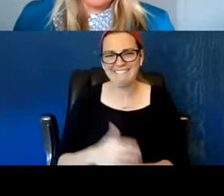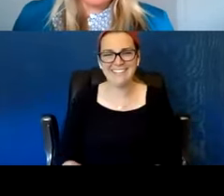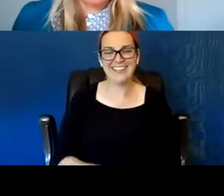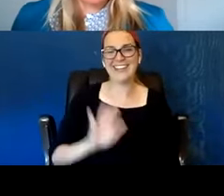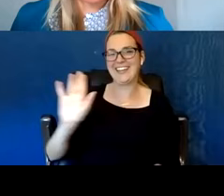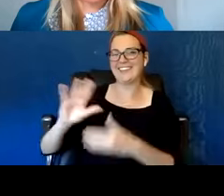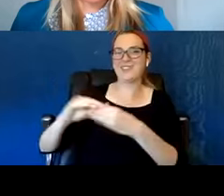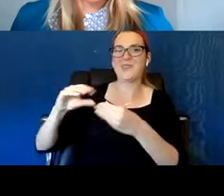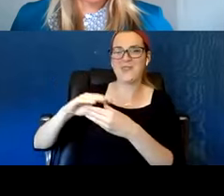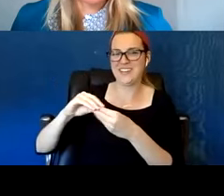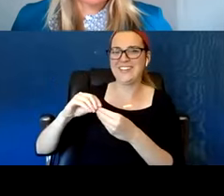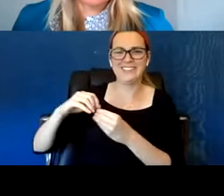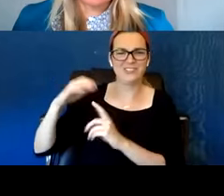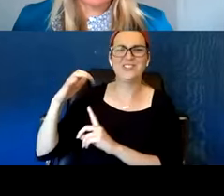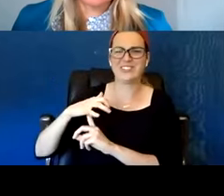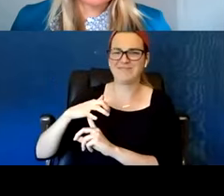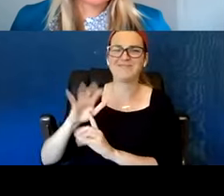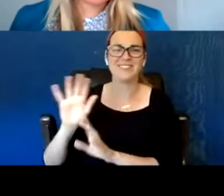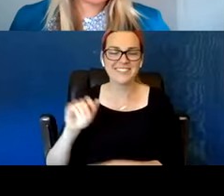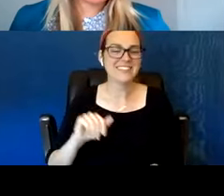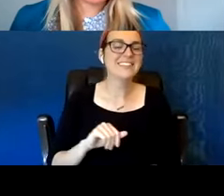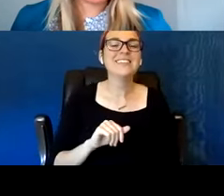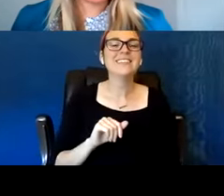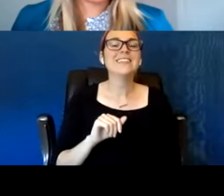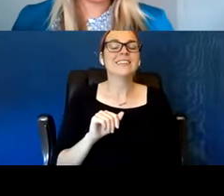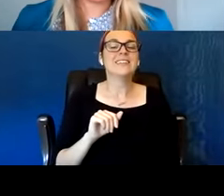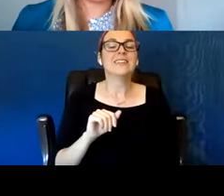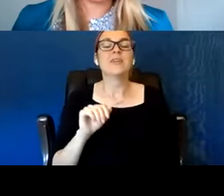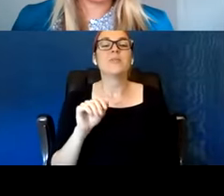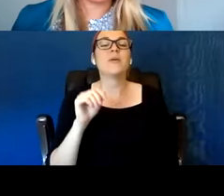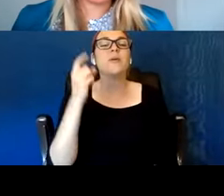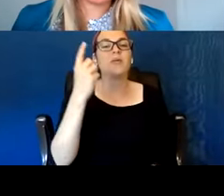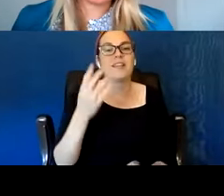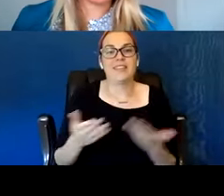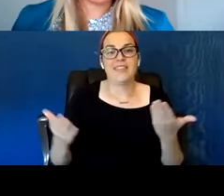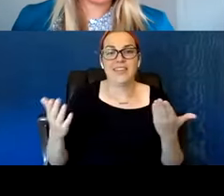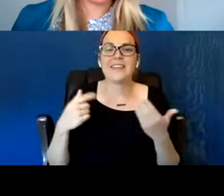is not necessarily how street medicine has impacted people,